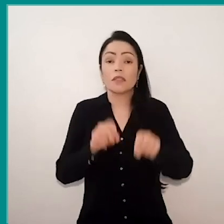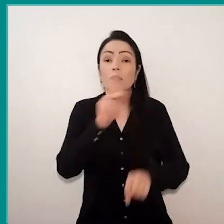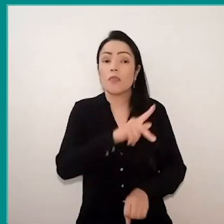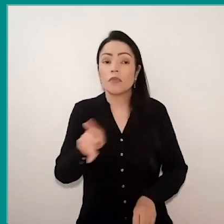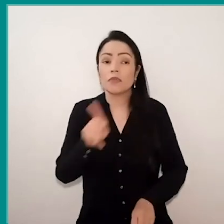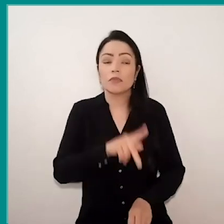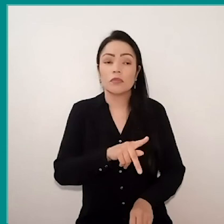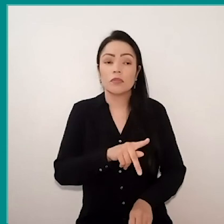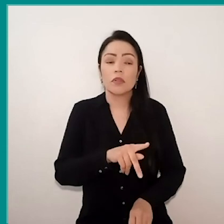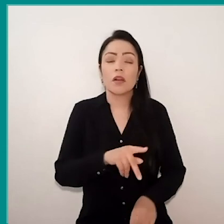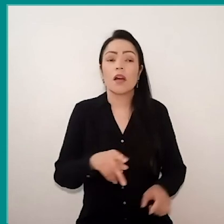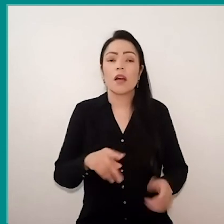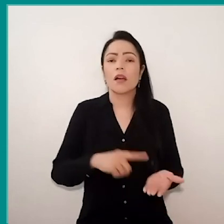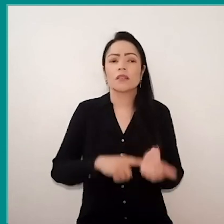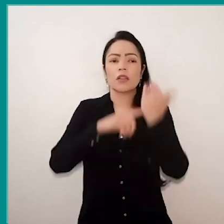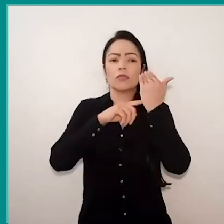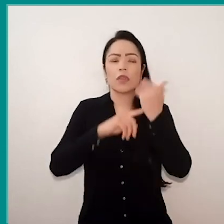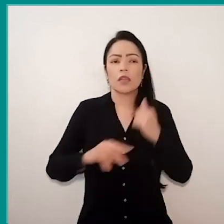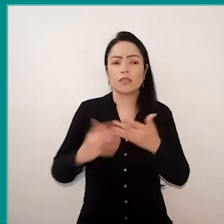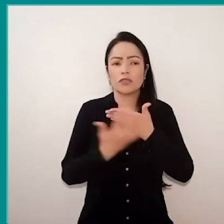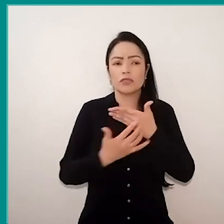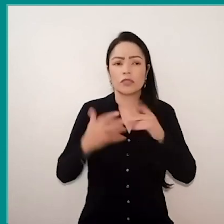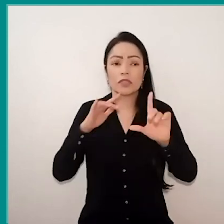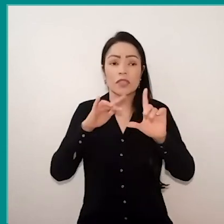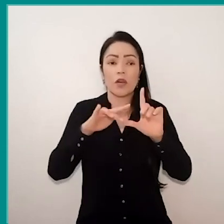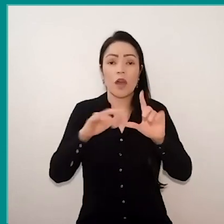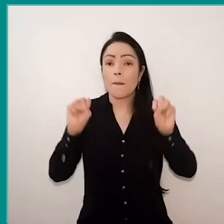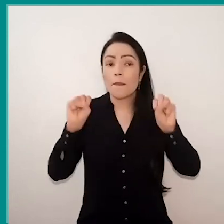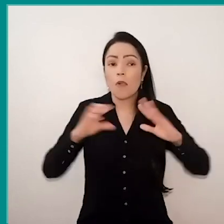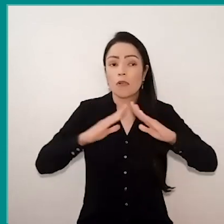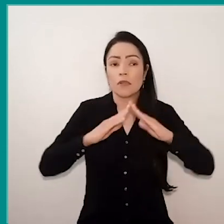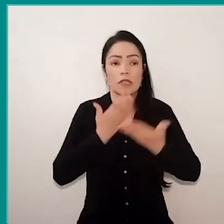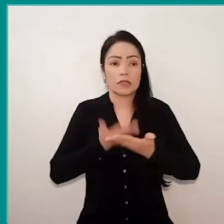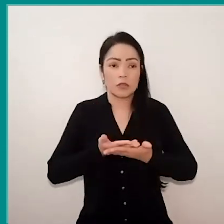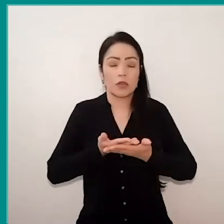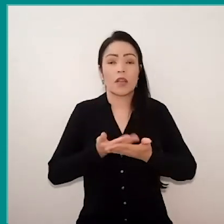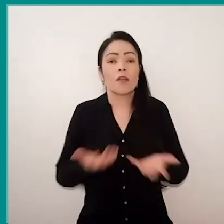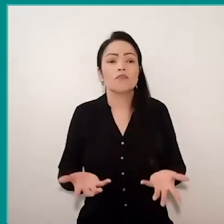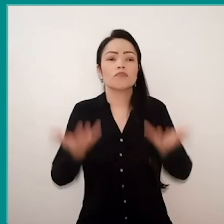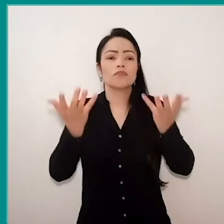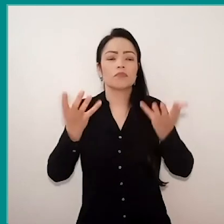for digital technology can, in fact, inhabit the school, promoting the expansion of learning?"